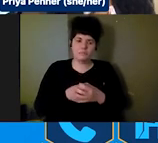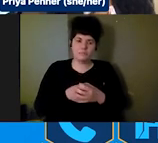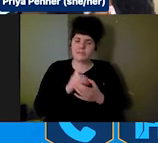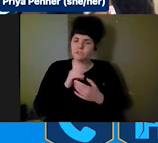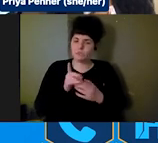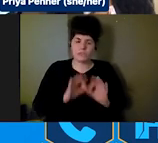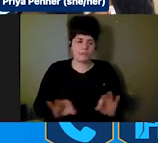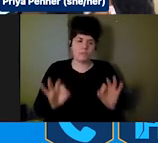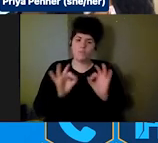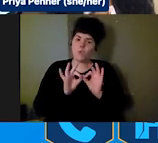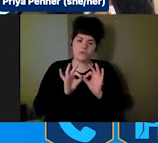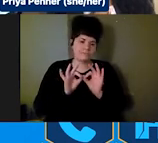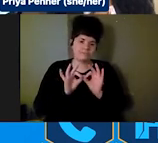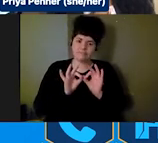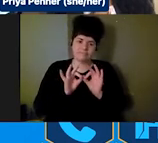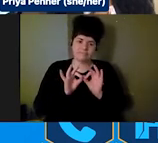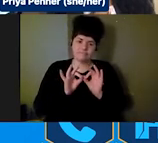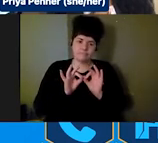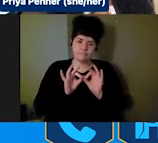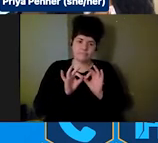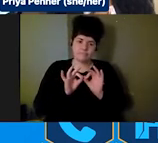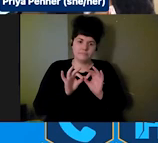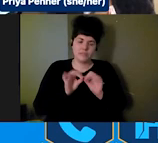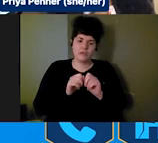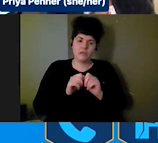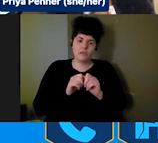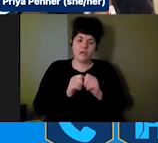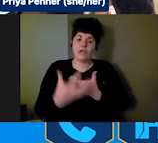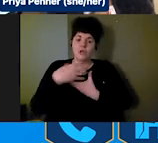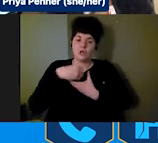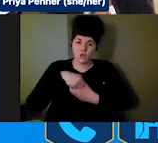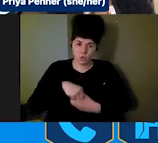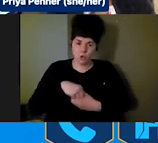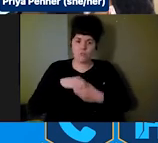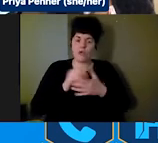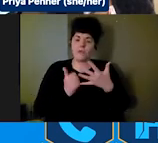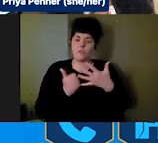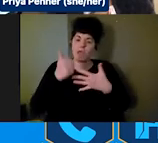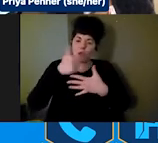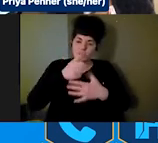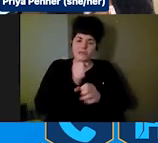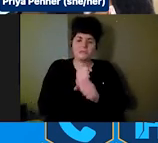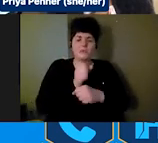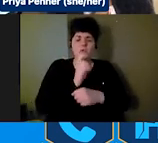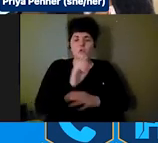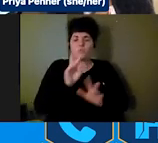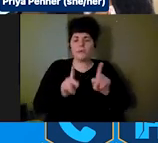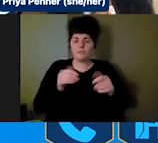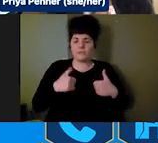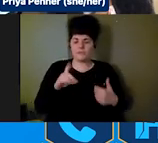is to include, incorporate, prioritize, ensure that people with disabilities, people with access and functional needs,